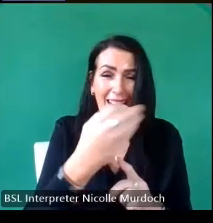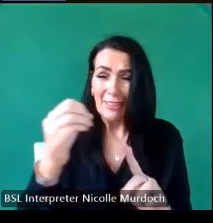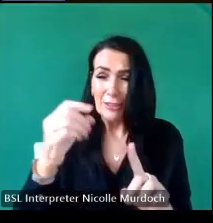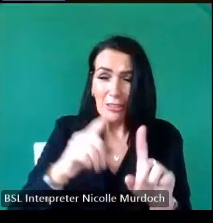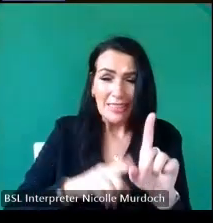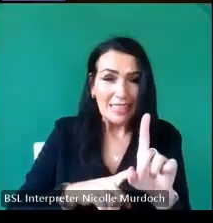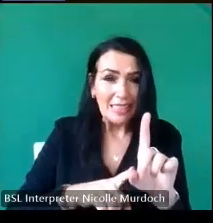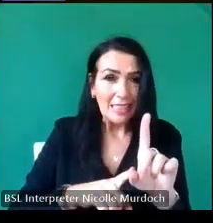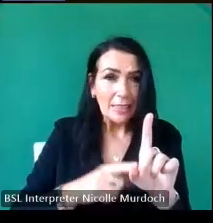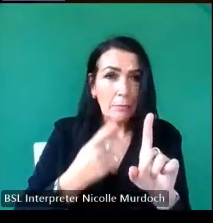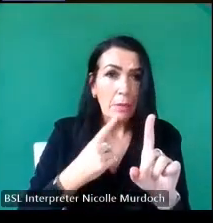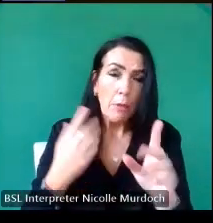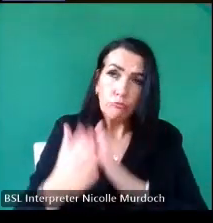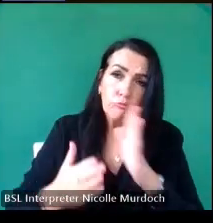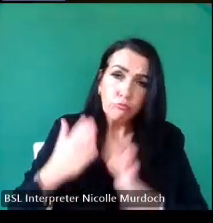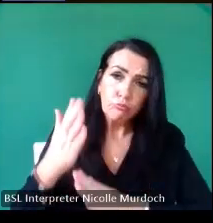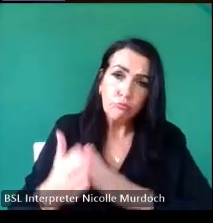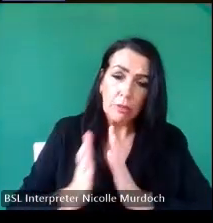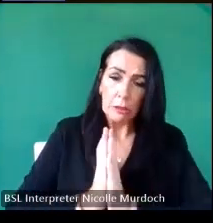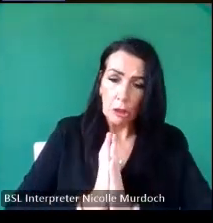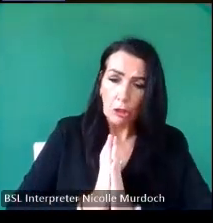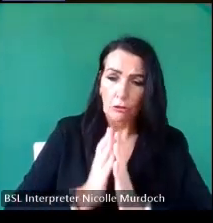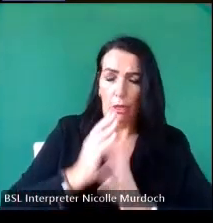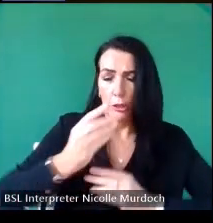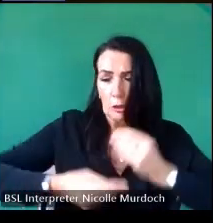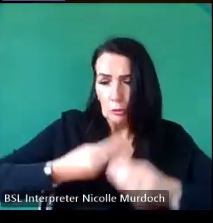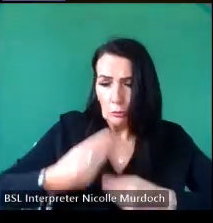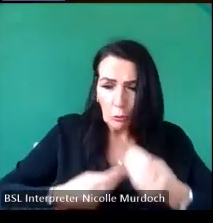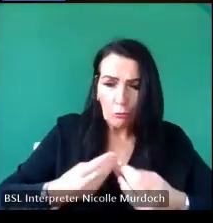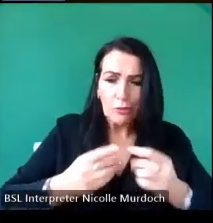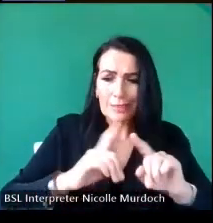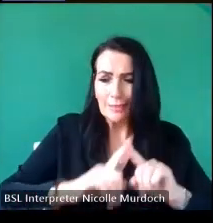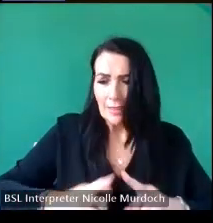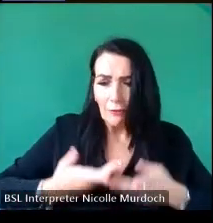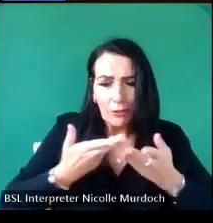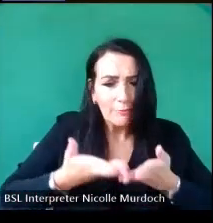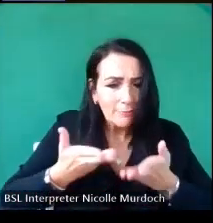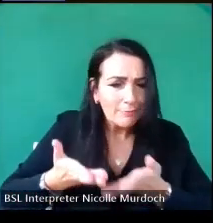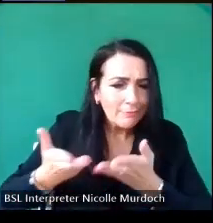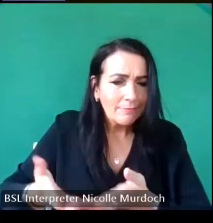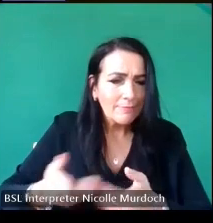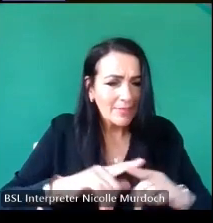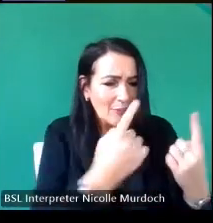investing in that building stories uh objects all of these objects have meaning and they will